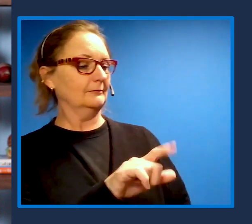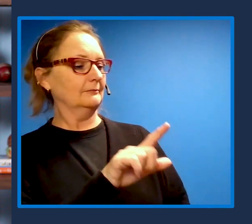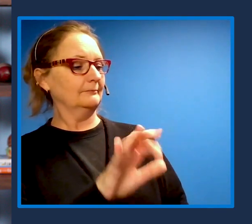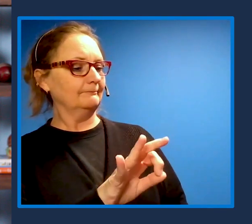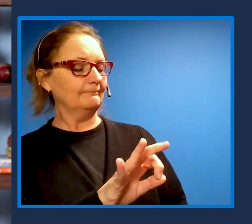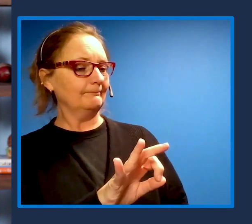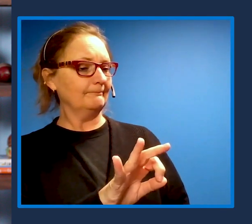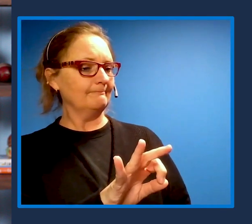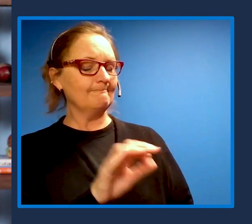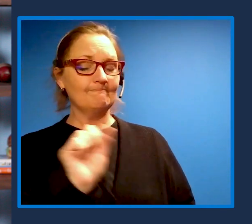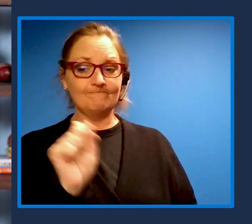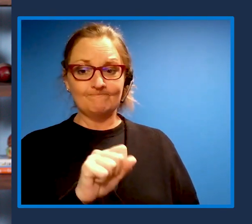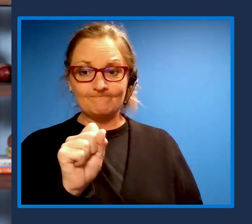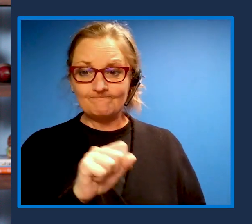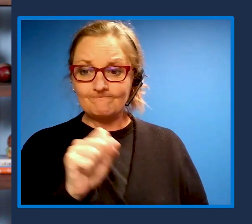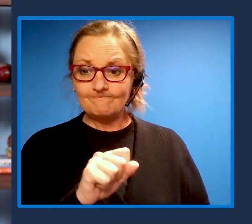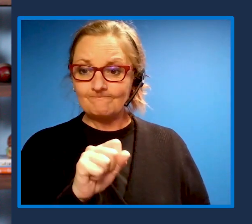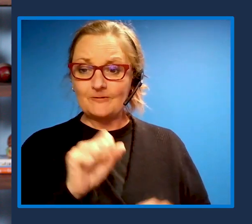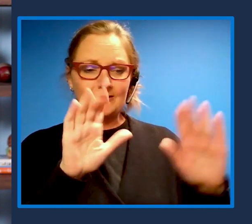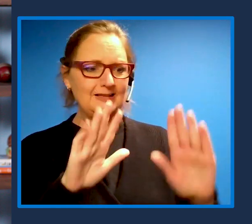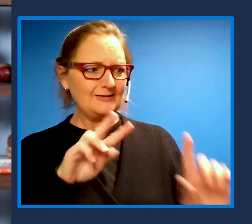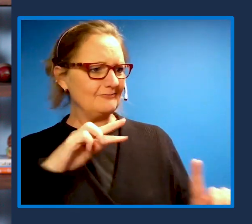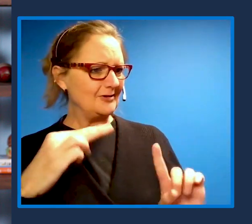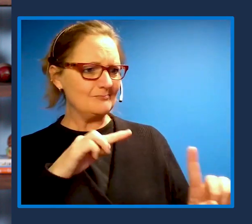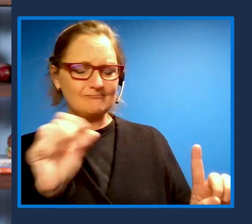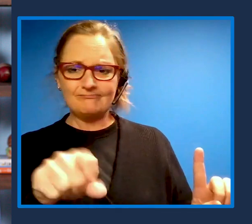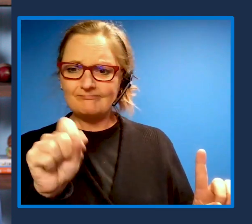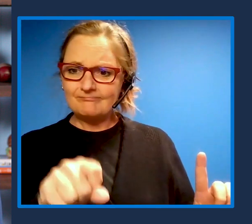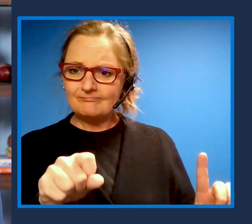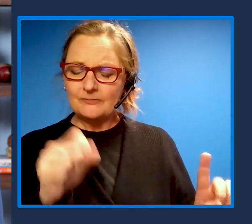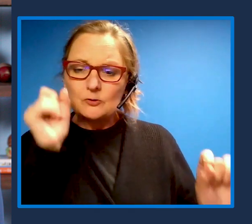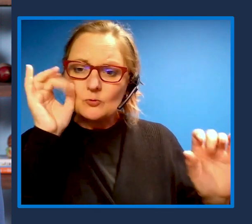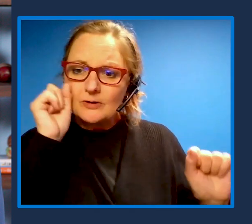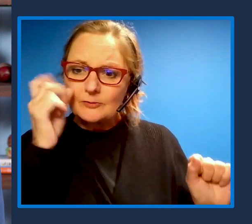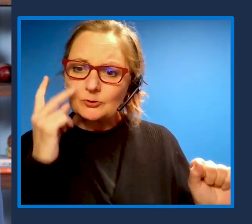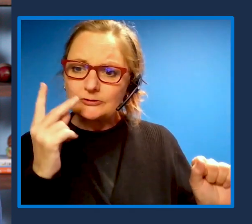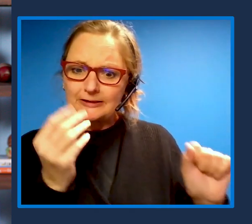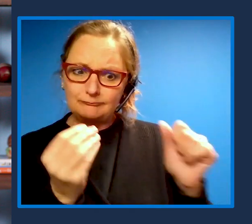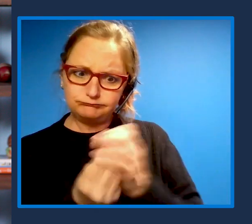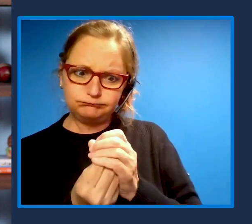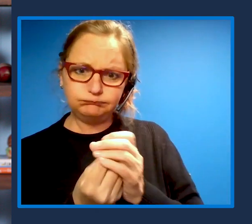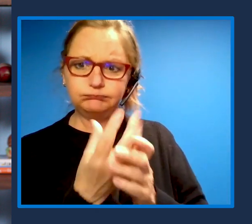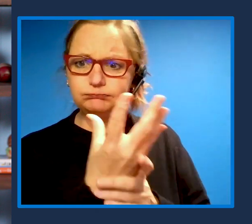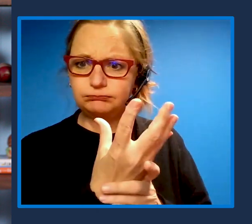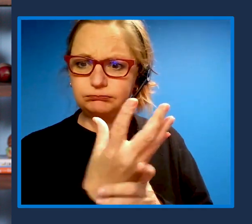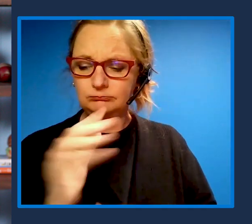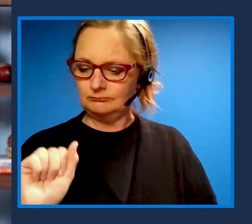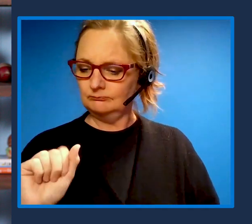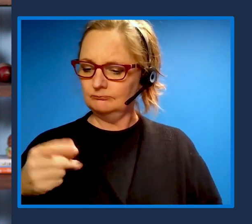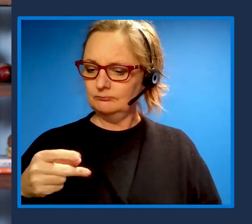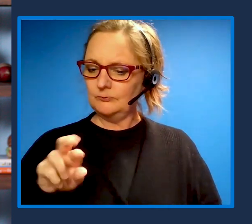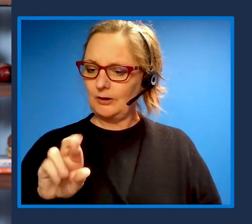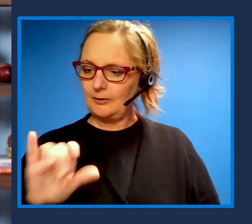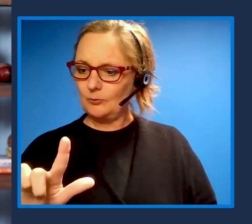I think that's just fantastic perspective. And yeah, so it was incredible to see that Teams grow the April versus February